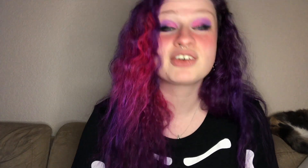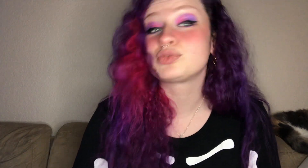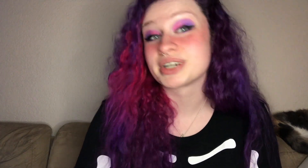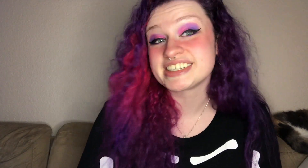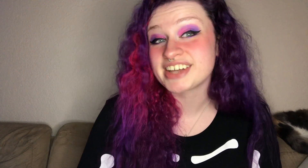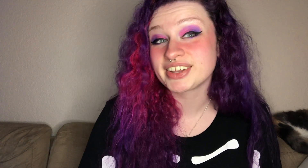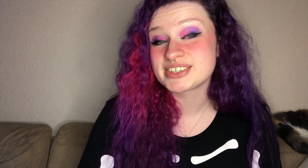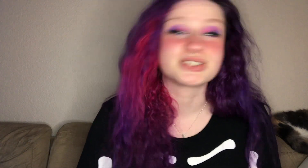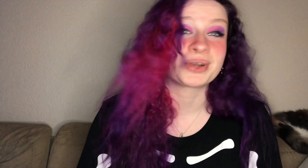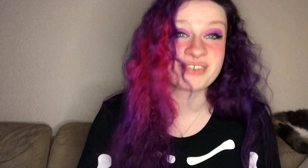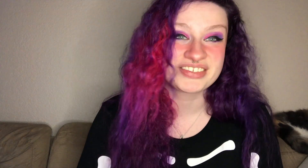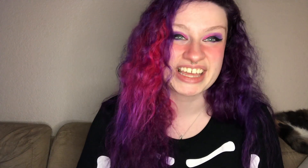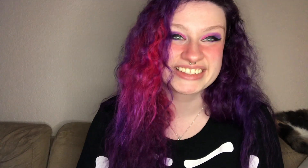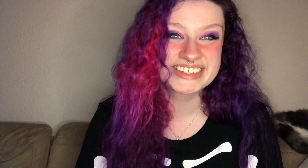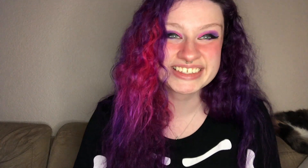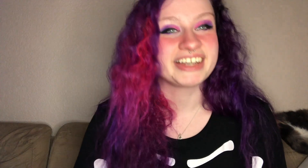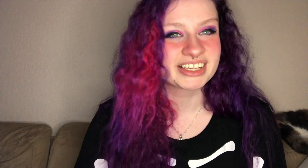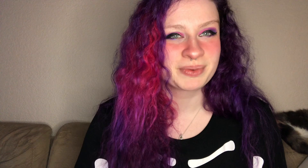14.25 next one